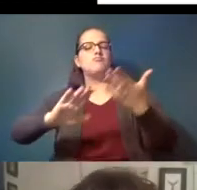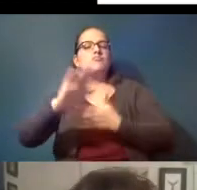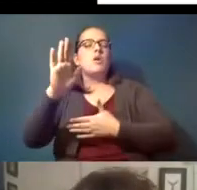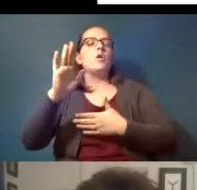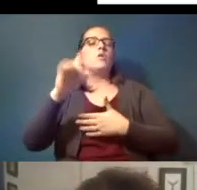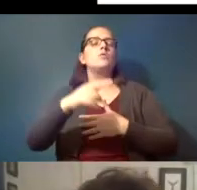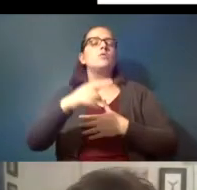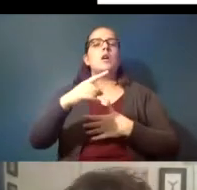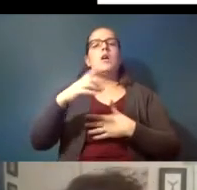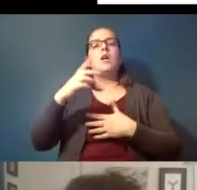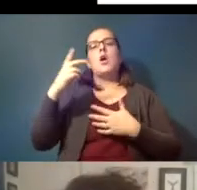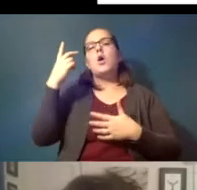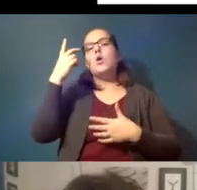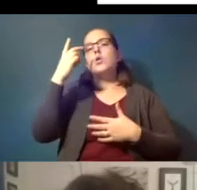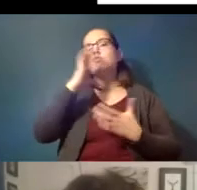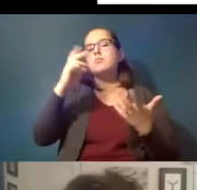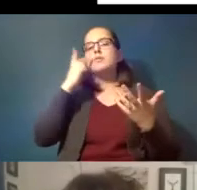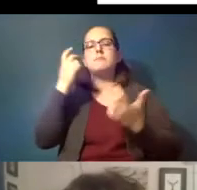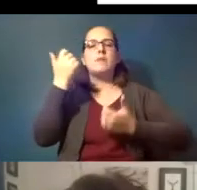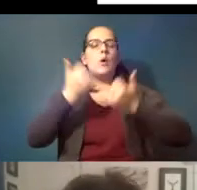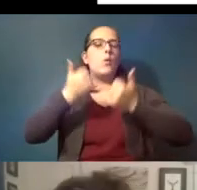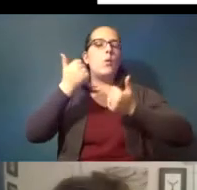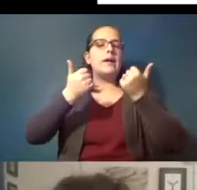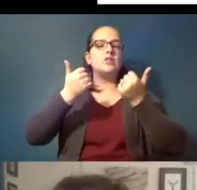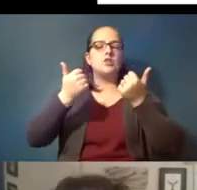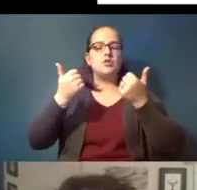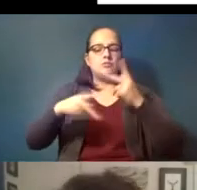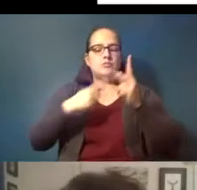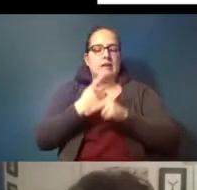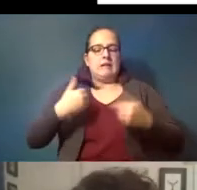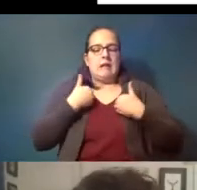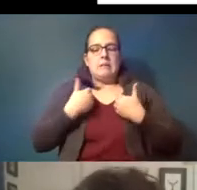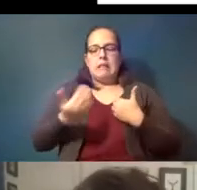which species are ingesting the most how much where is it concentrated so